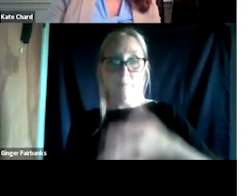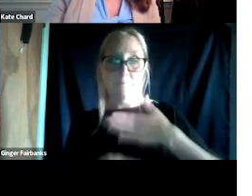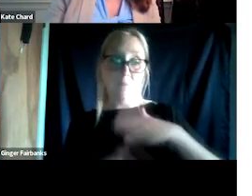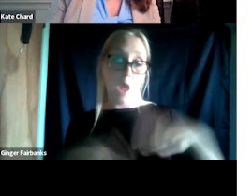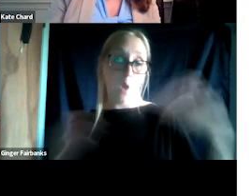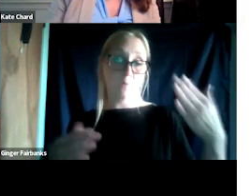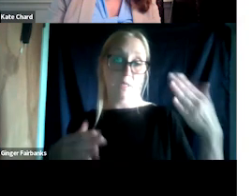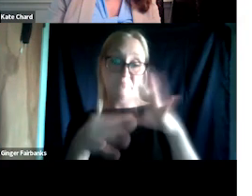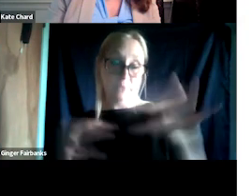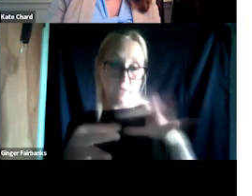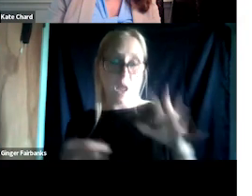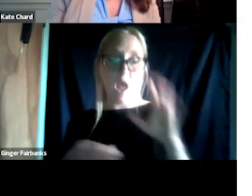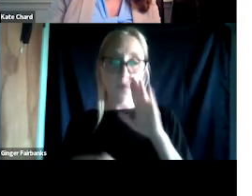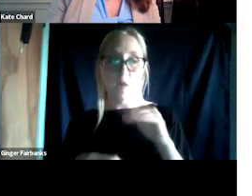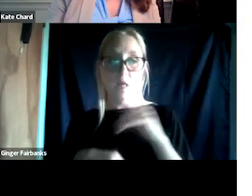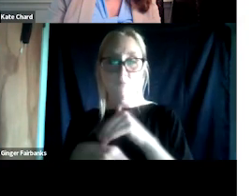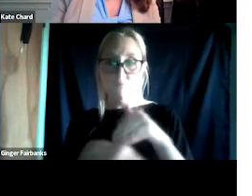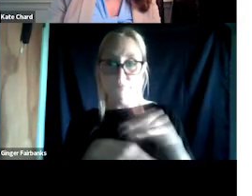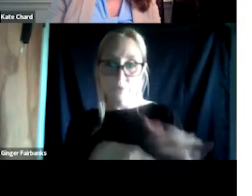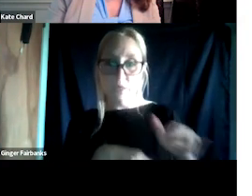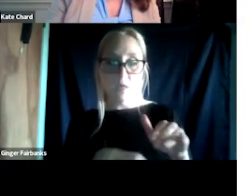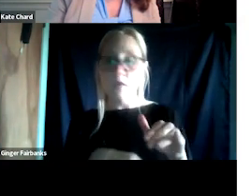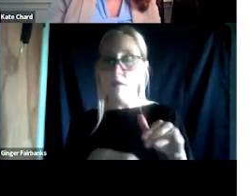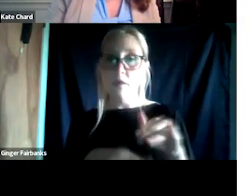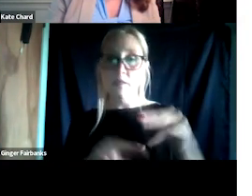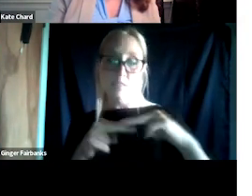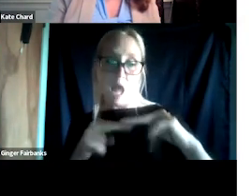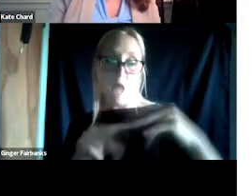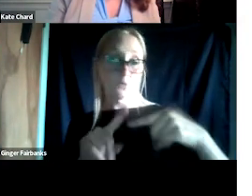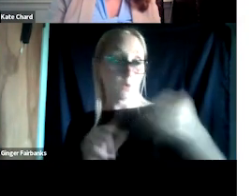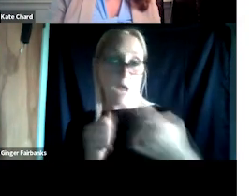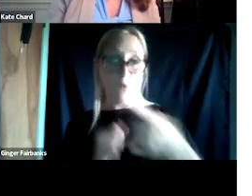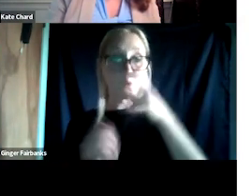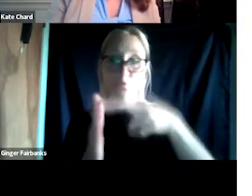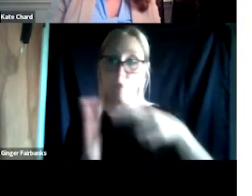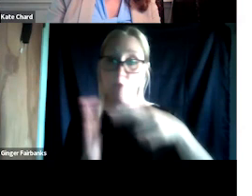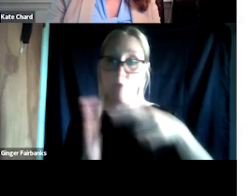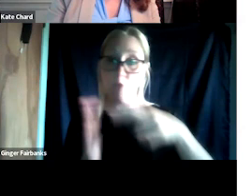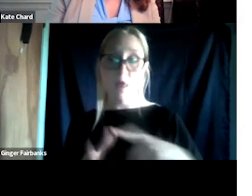We will send out slides to anyone who registered for this webinar, we'll also notify you when the recording